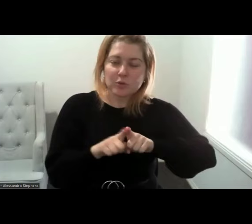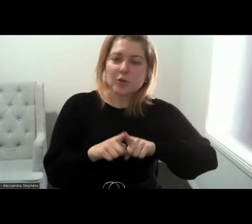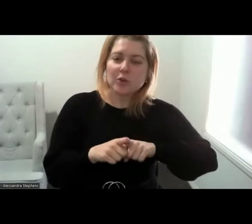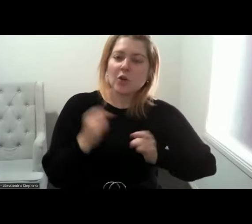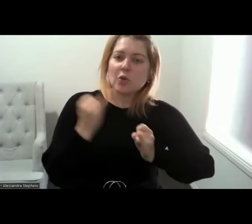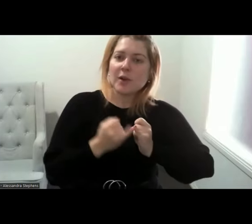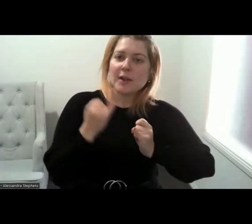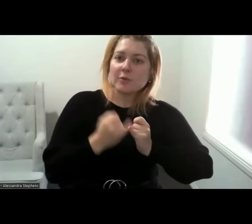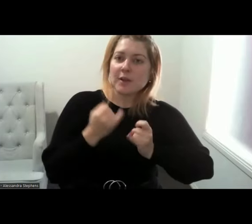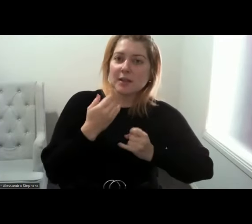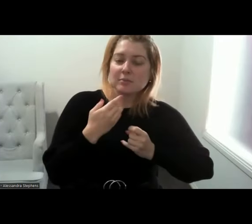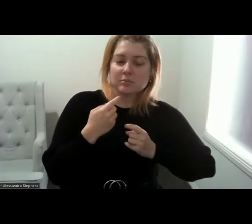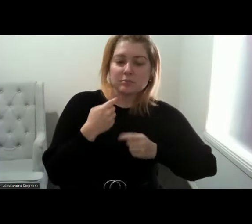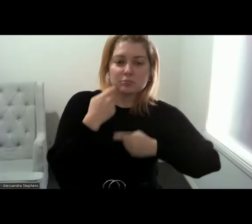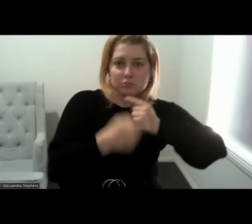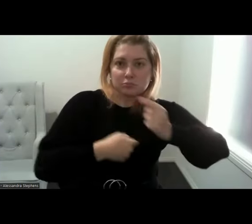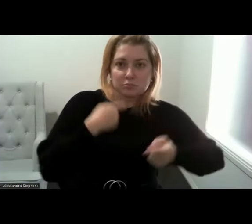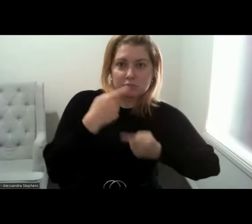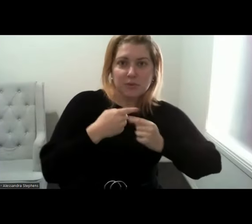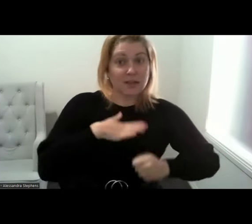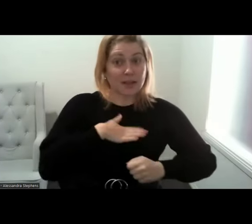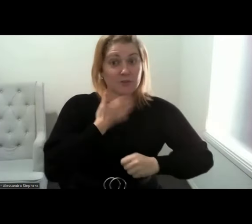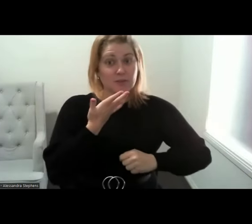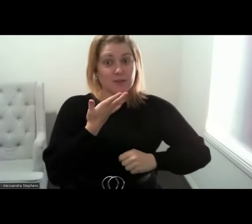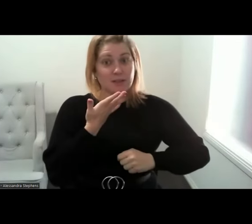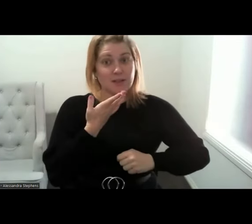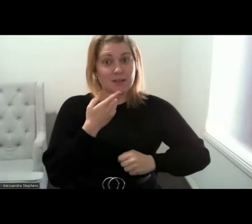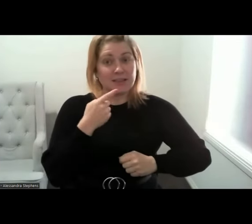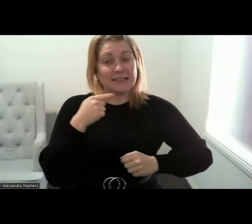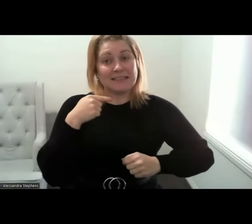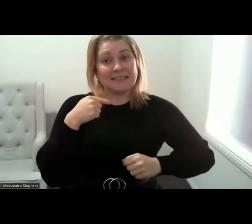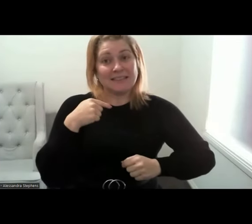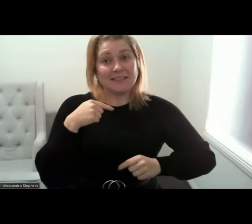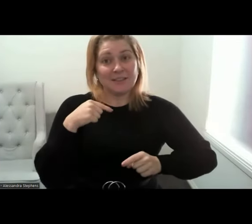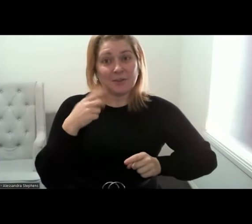interesting. I have to say that I did fail on the 2 most important organs.